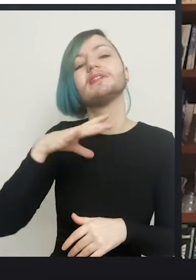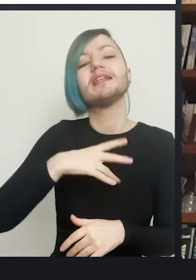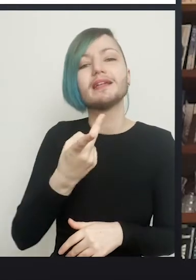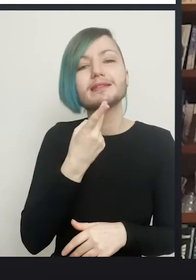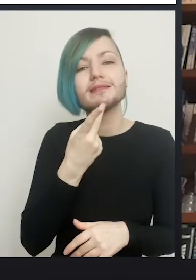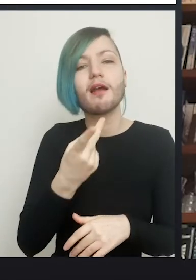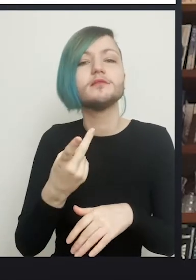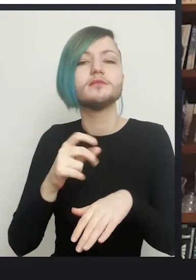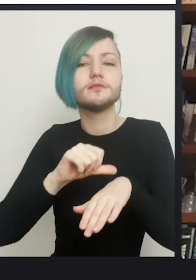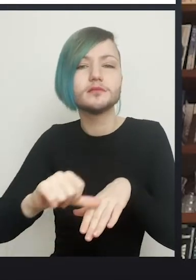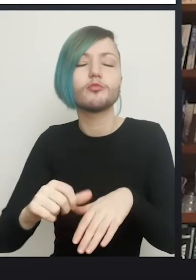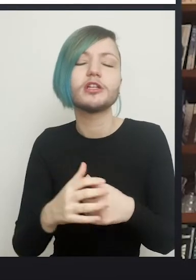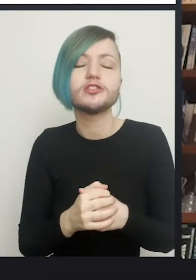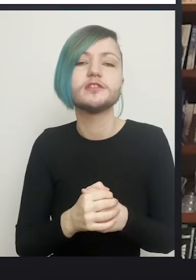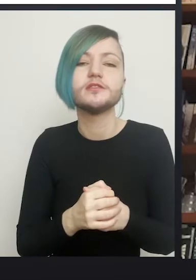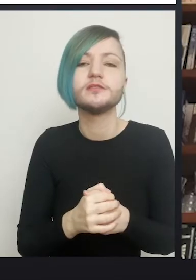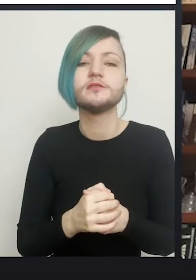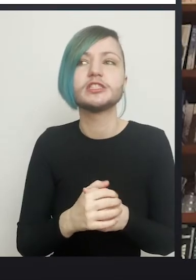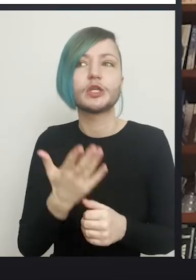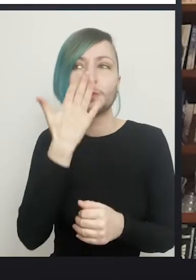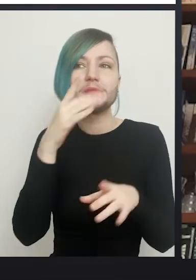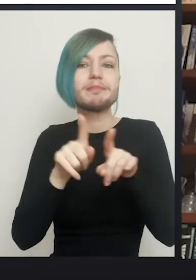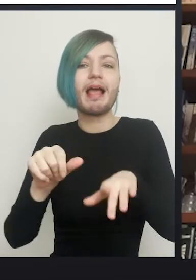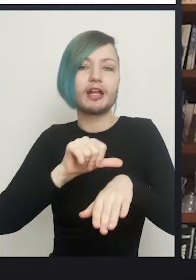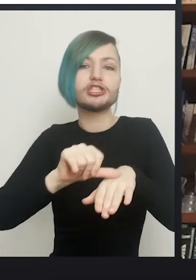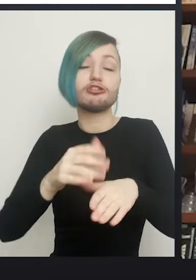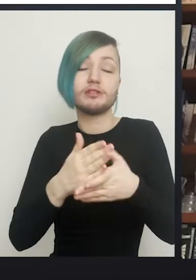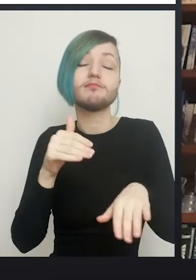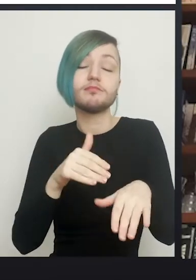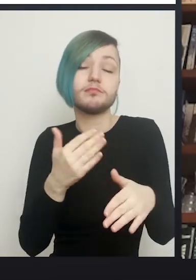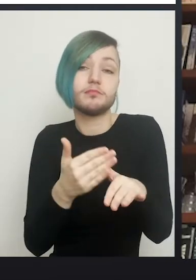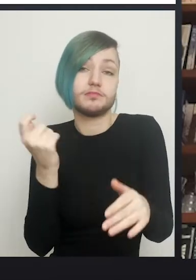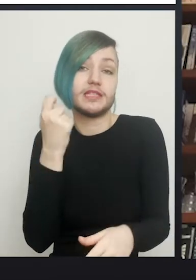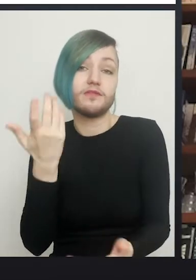at it. So it seems to be very effective what we do, and when we've got those stenoses.